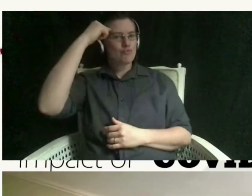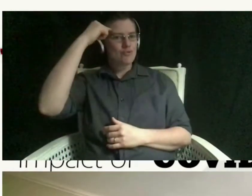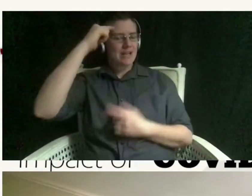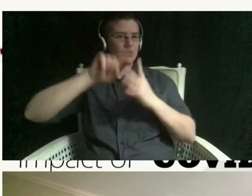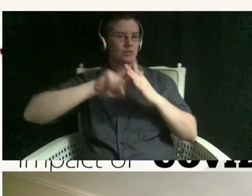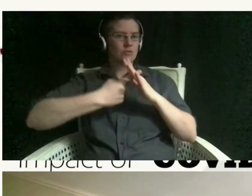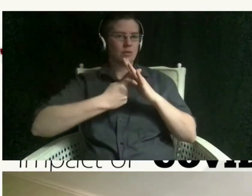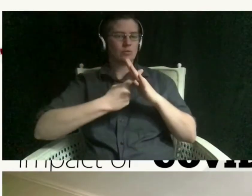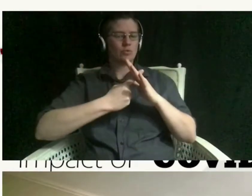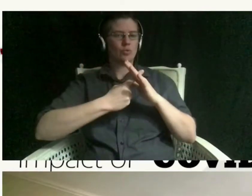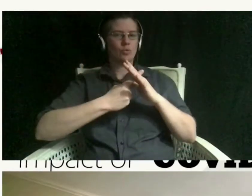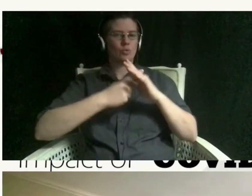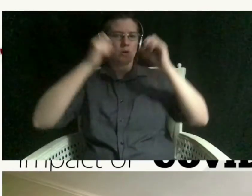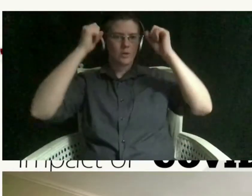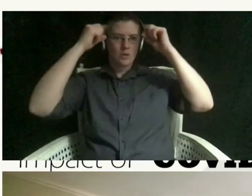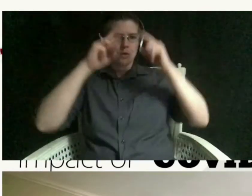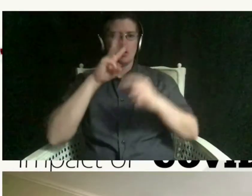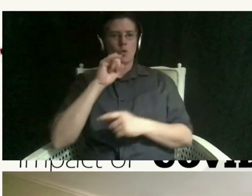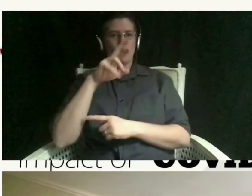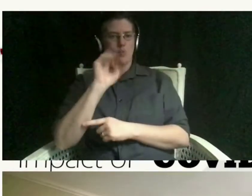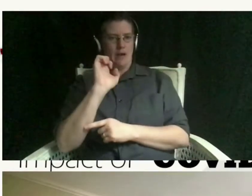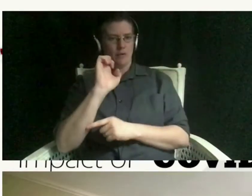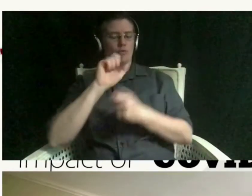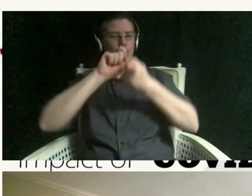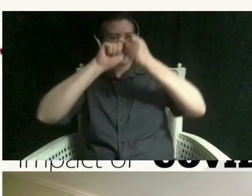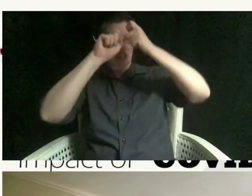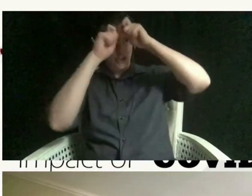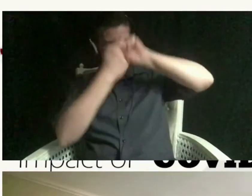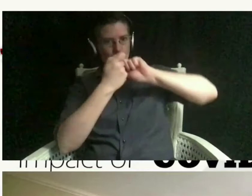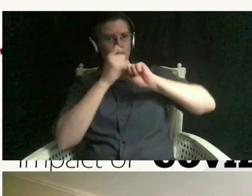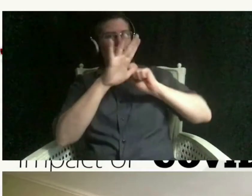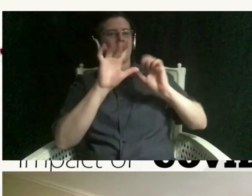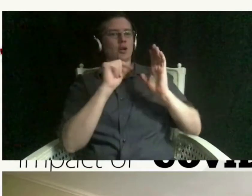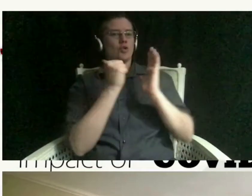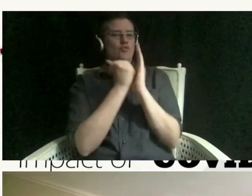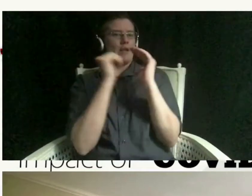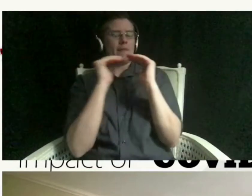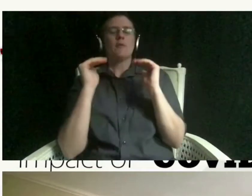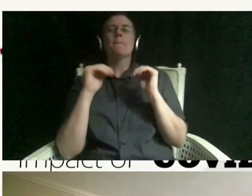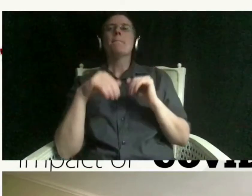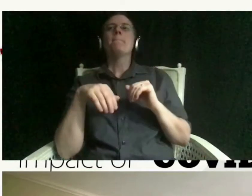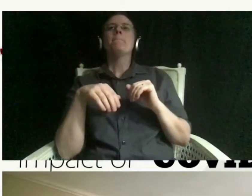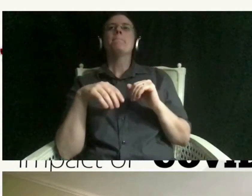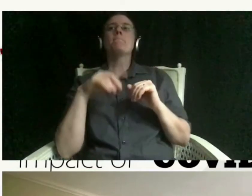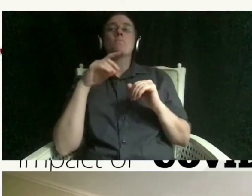thinking against the wire around what that grade level requires well in this particular model what